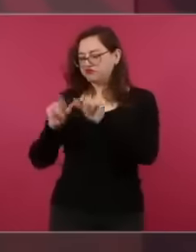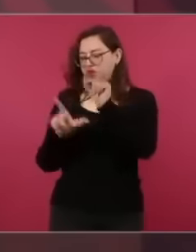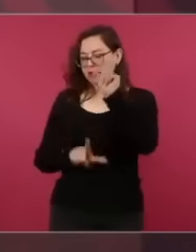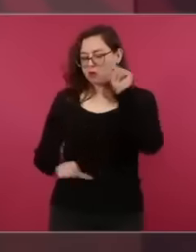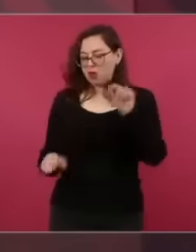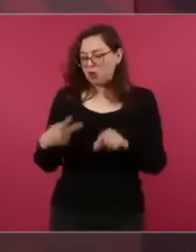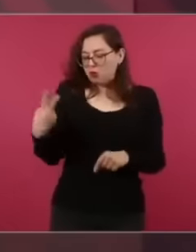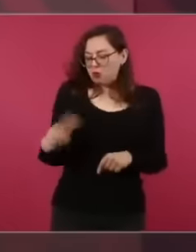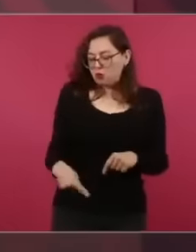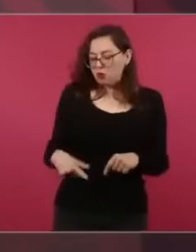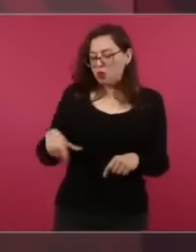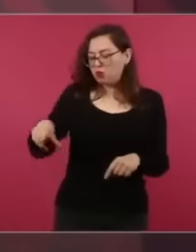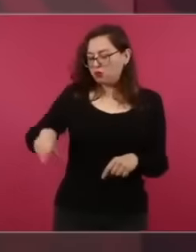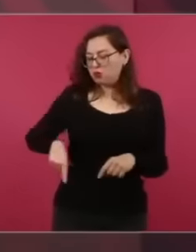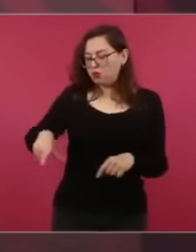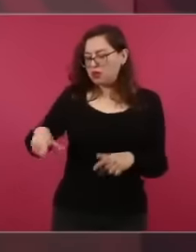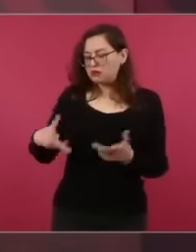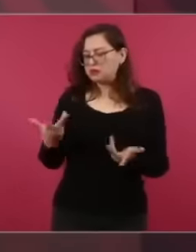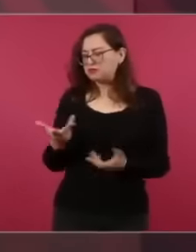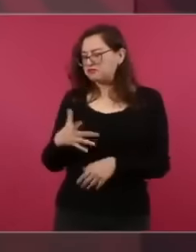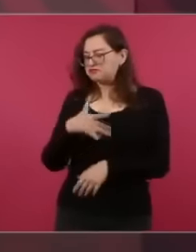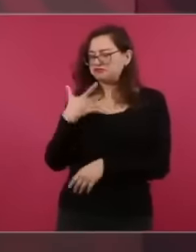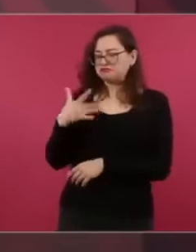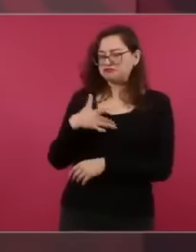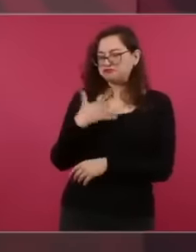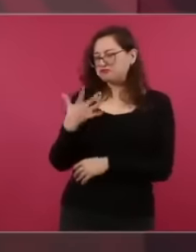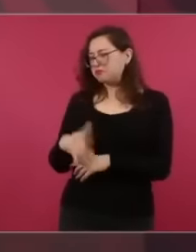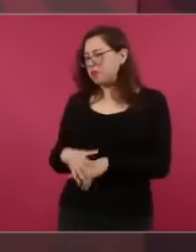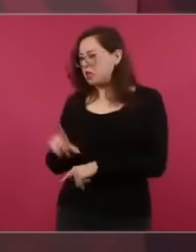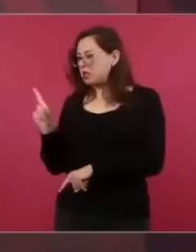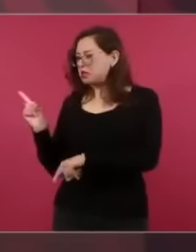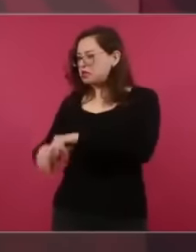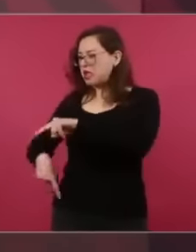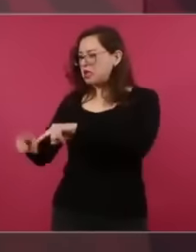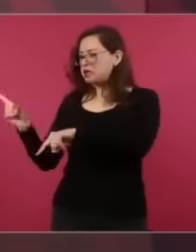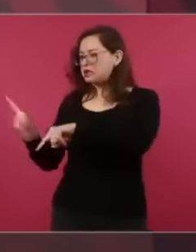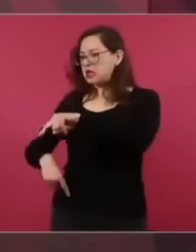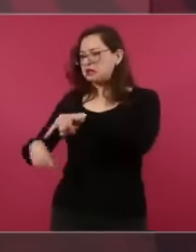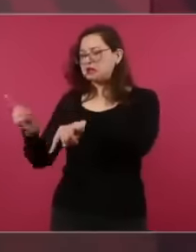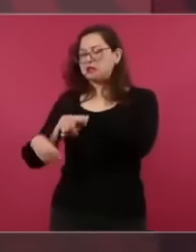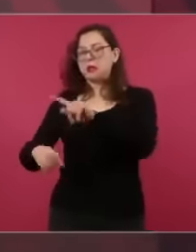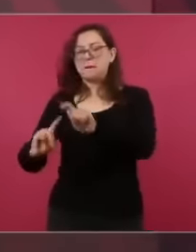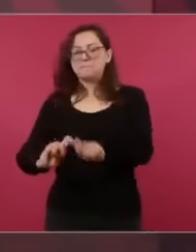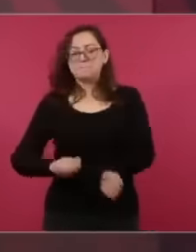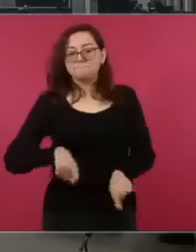that, yes, but